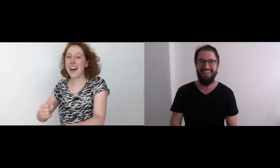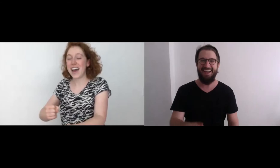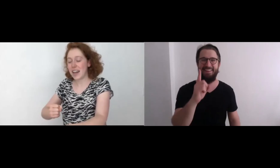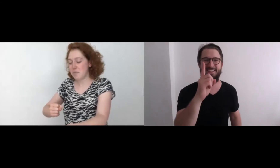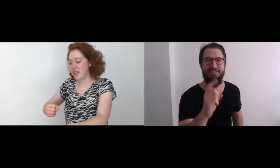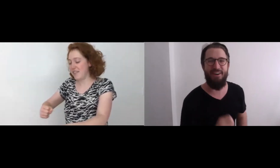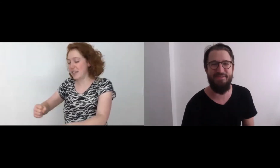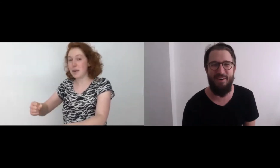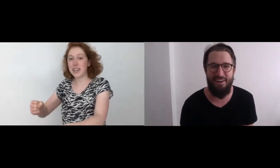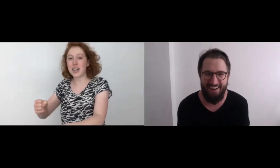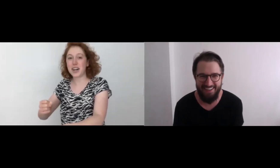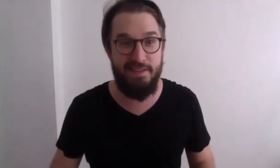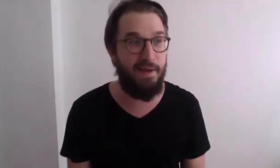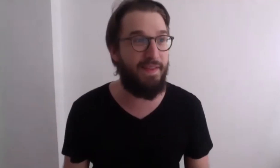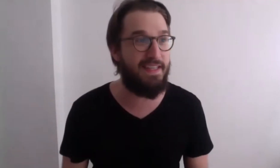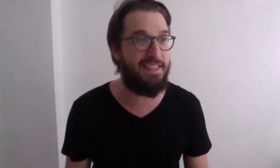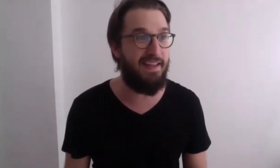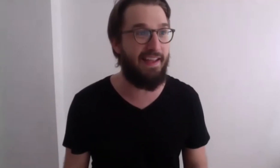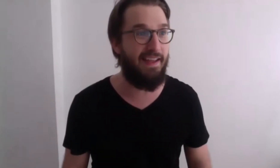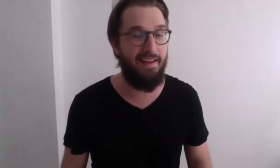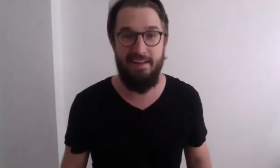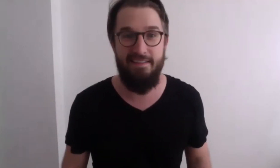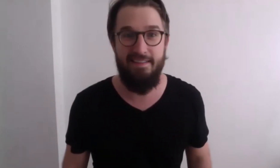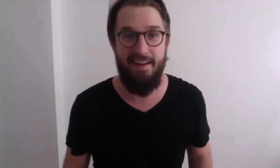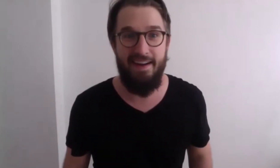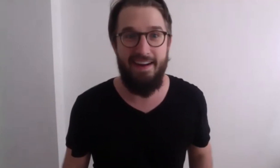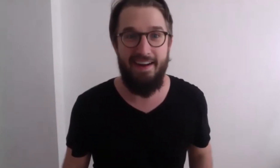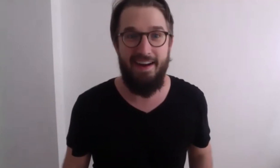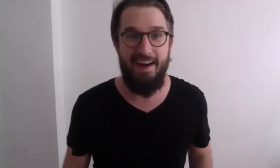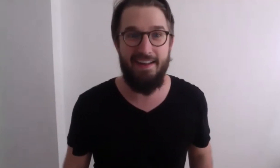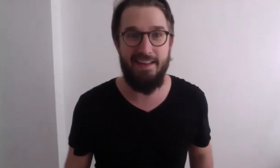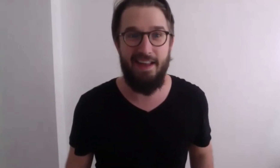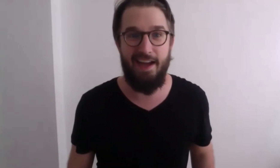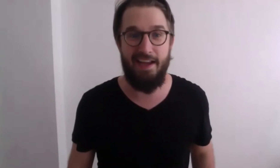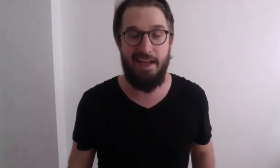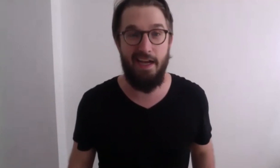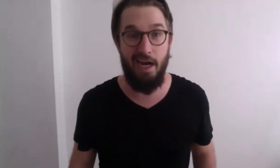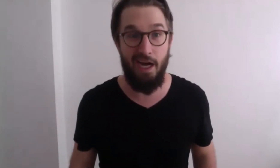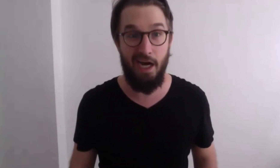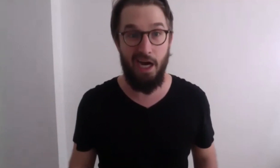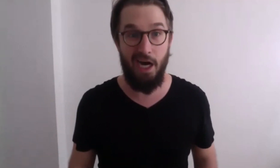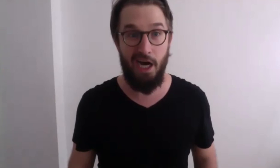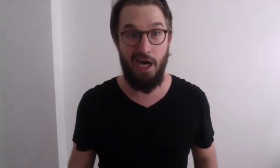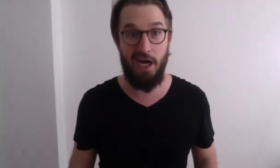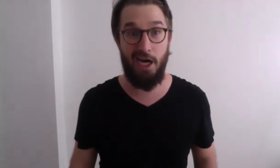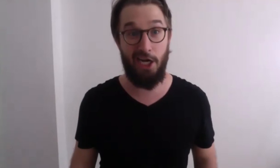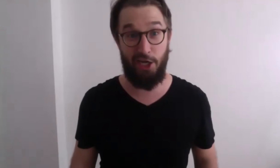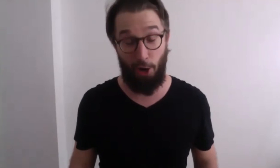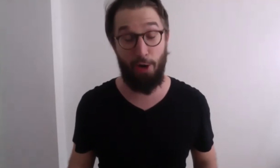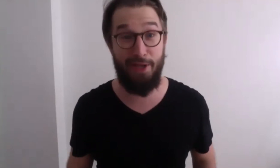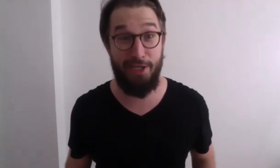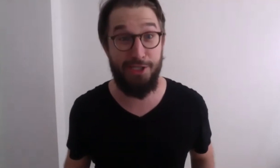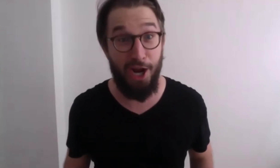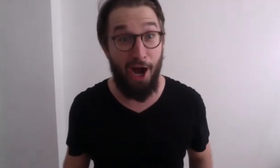Let's do one more! Something silly, like... uh, garbage!